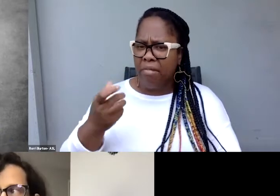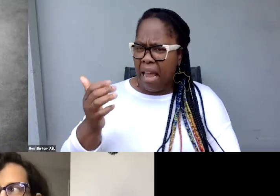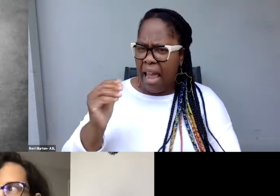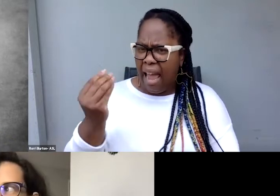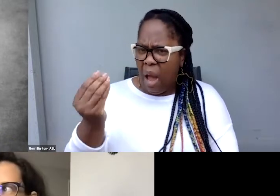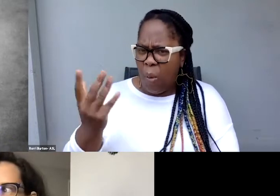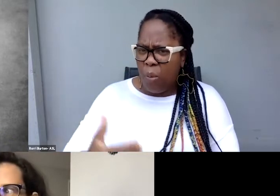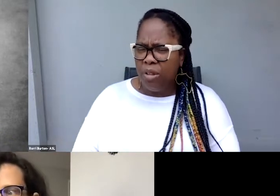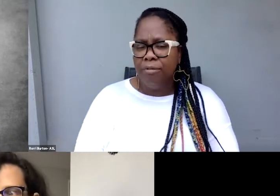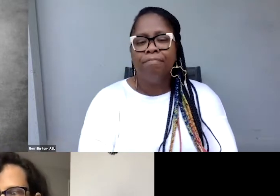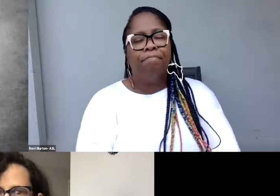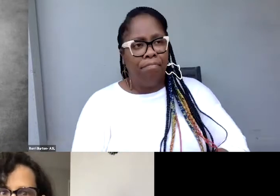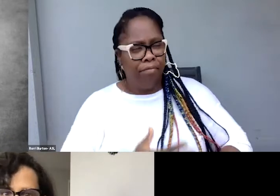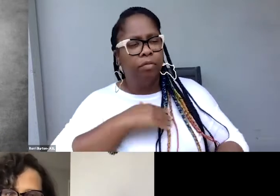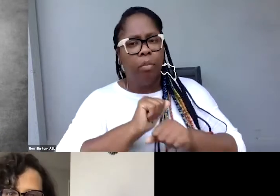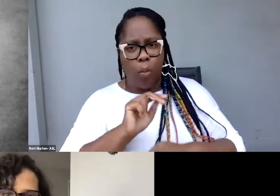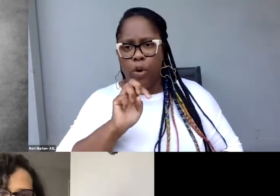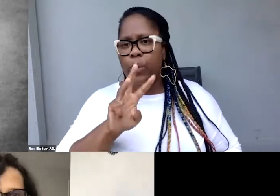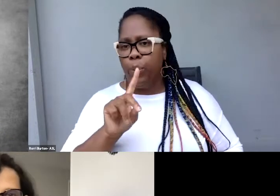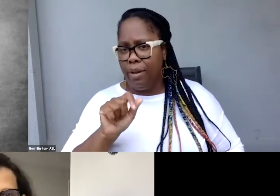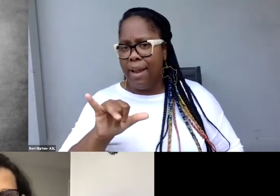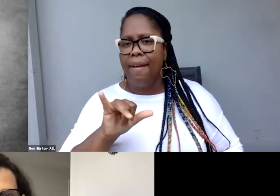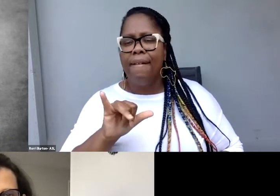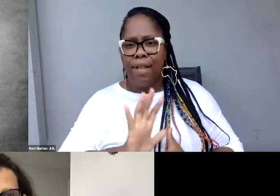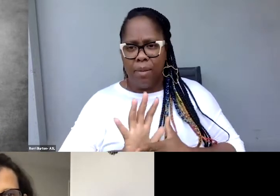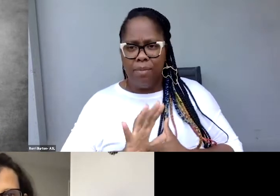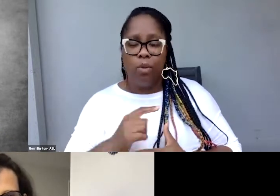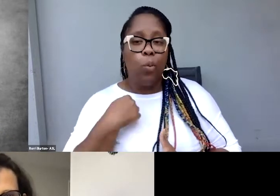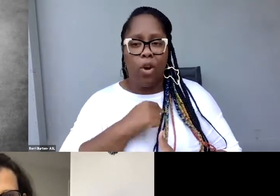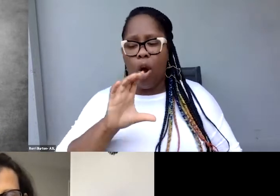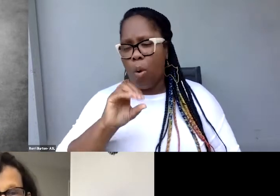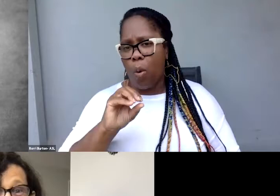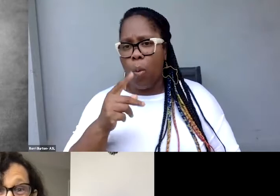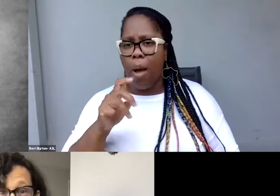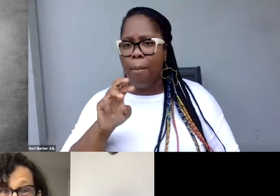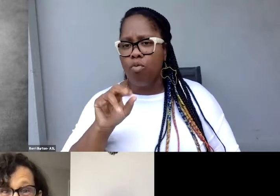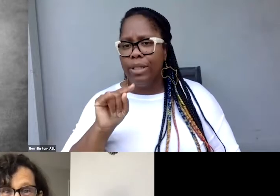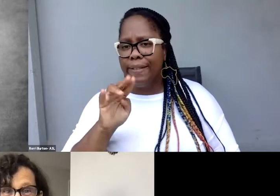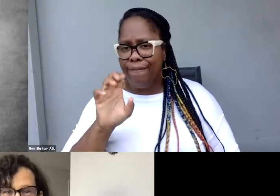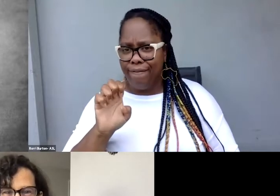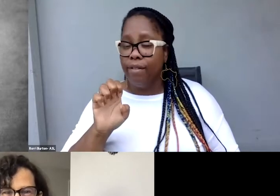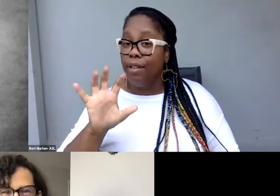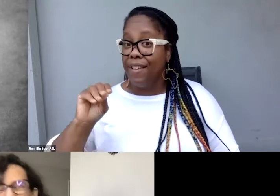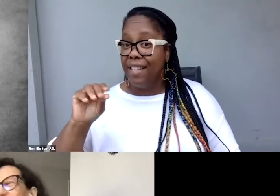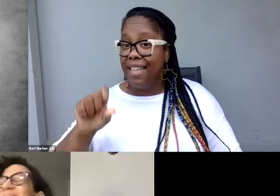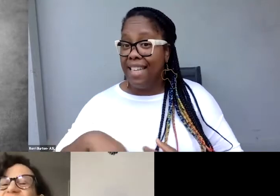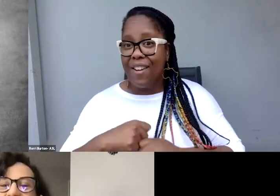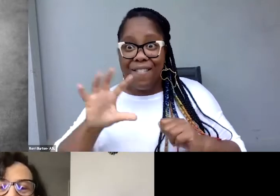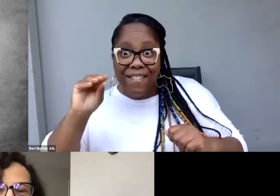in my work at New Day Films, because we are a cooperative, a 50 year cooperative. It's our 50th anniversary.